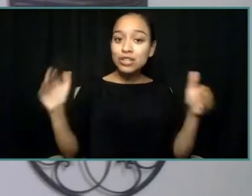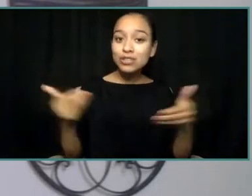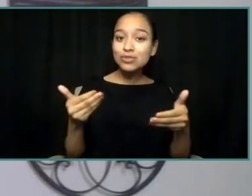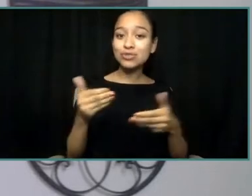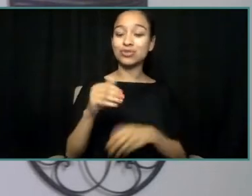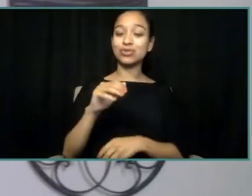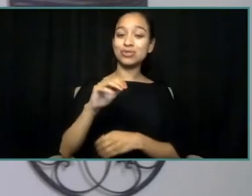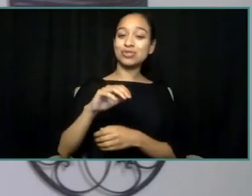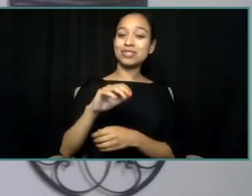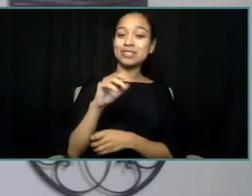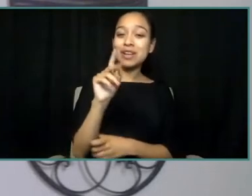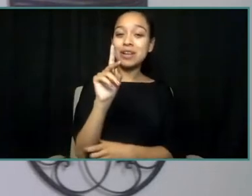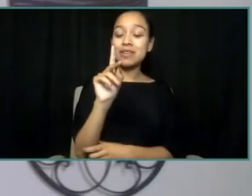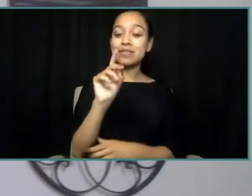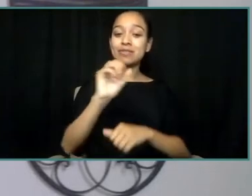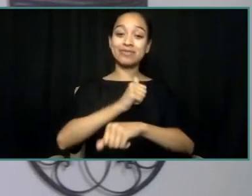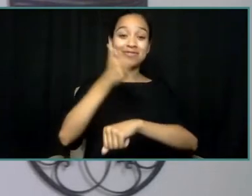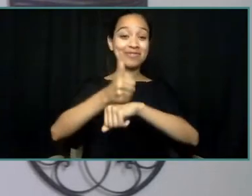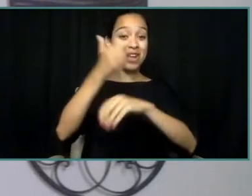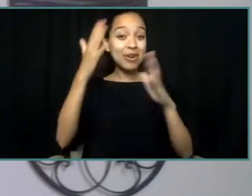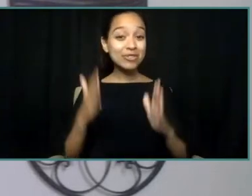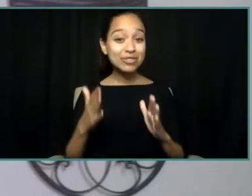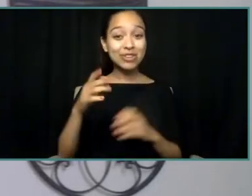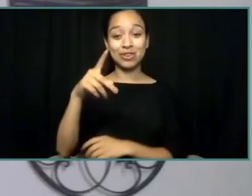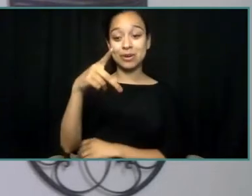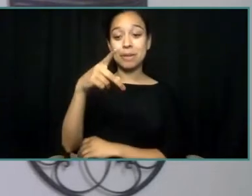Patrick J. Kennedy,